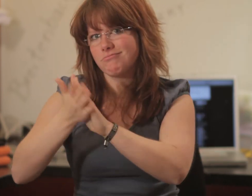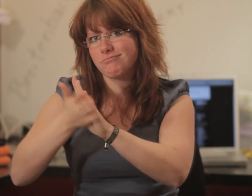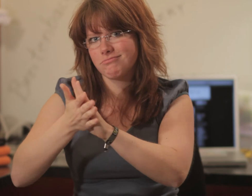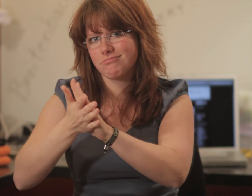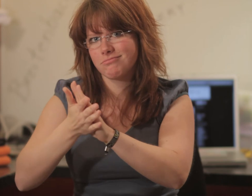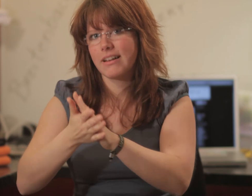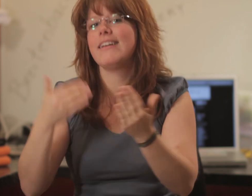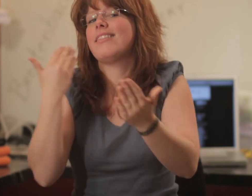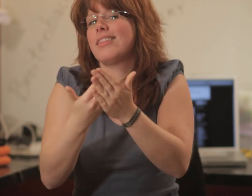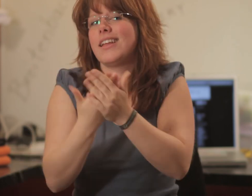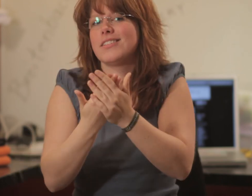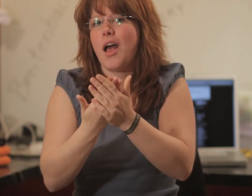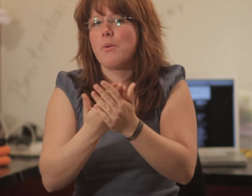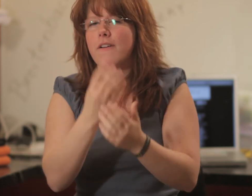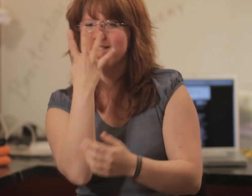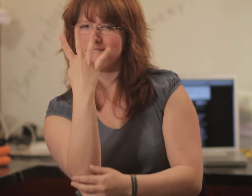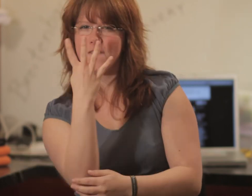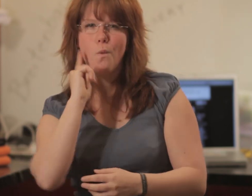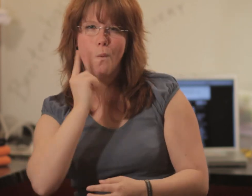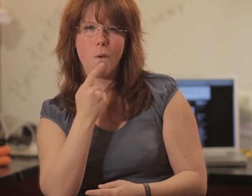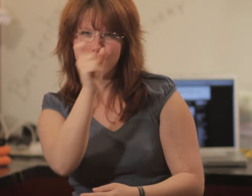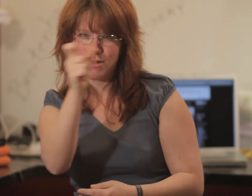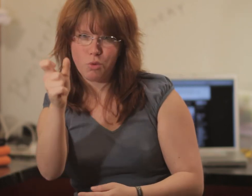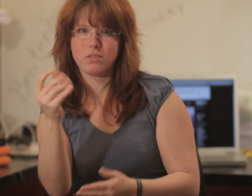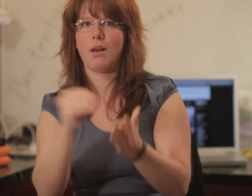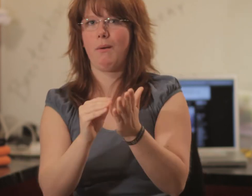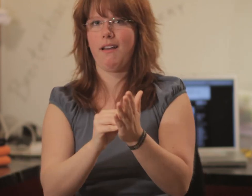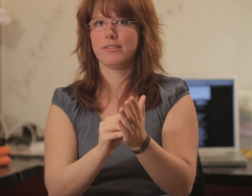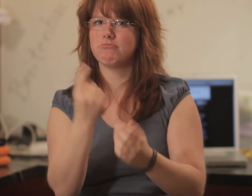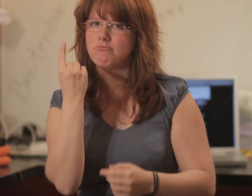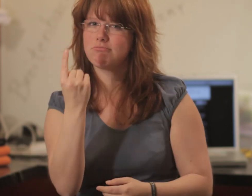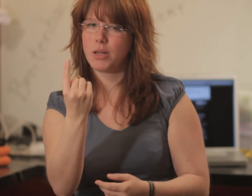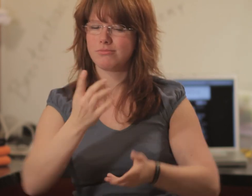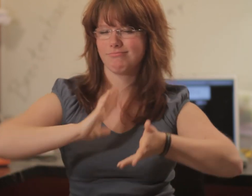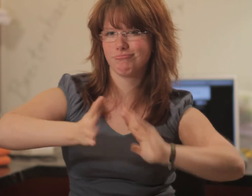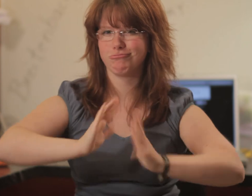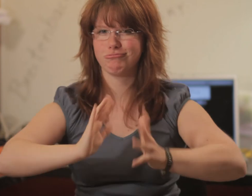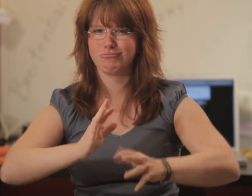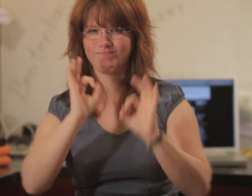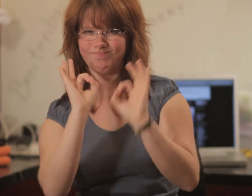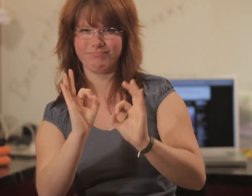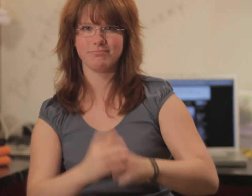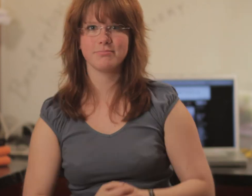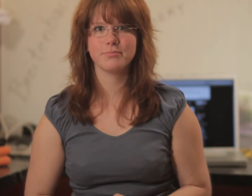That's why four skilled Deaf performers participate!